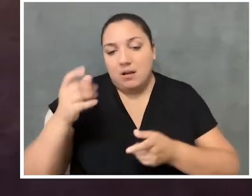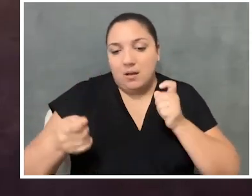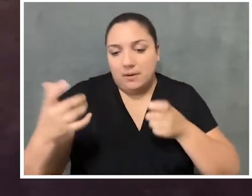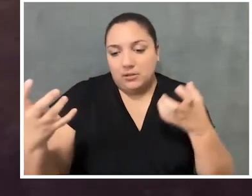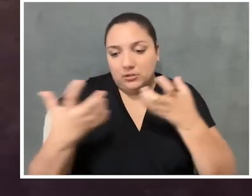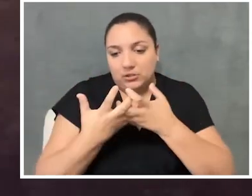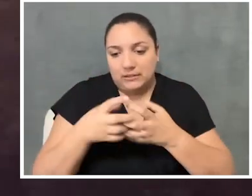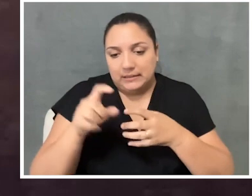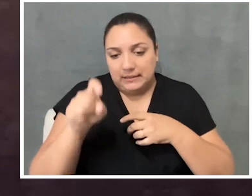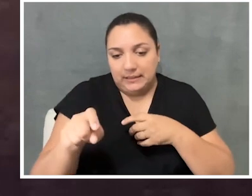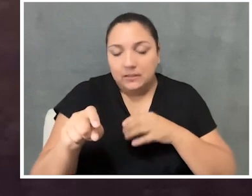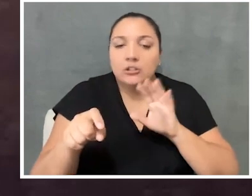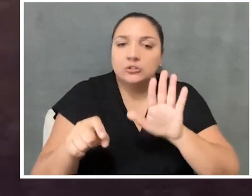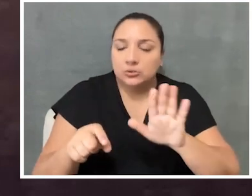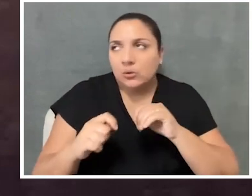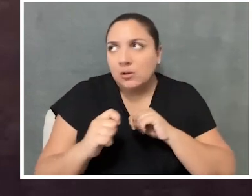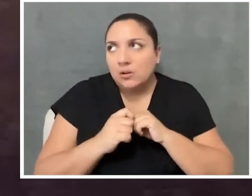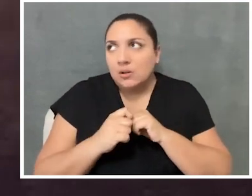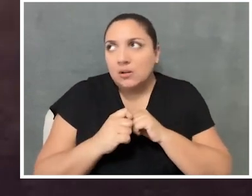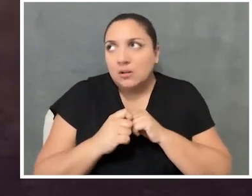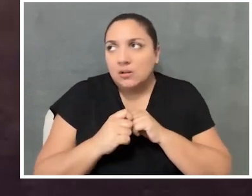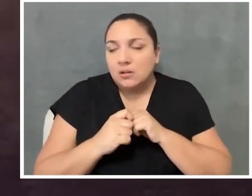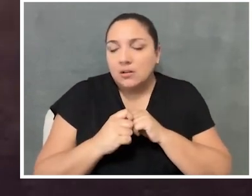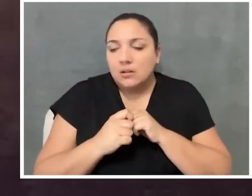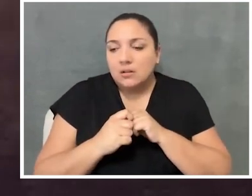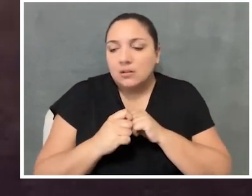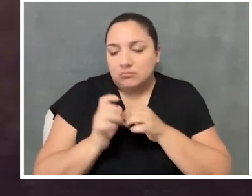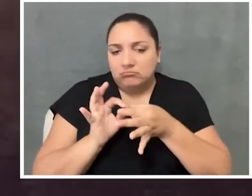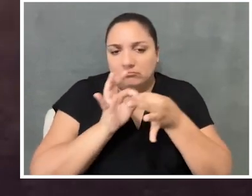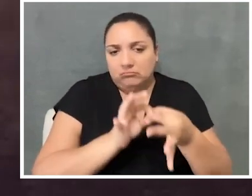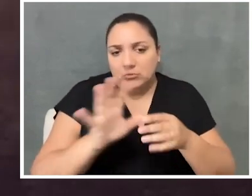So to your point, if we don't have these accessibility coordinators